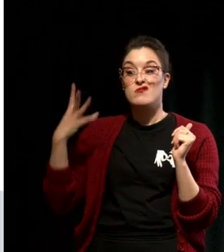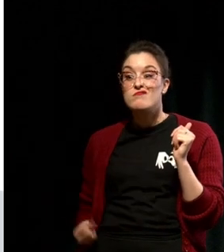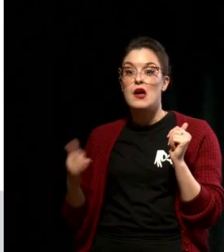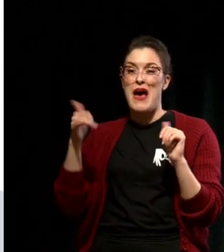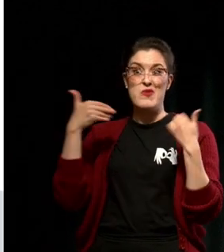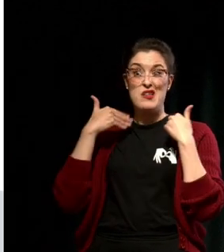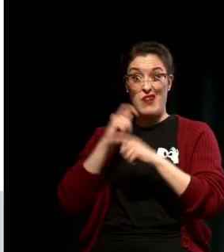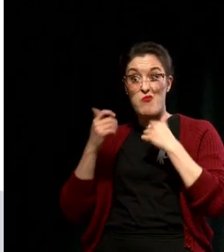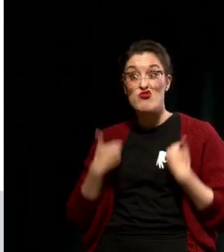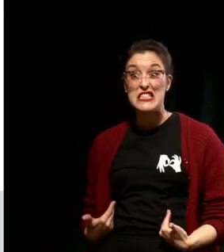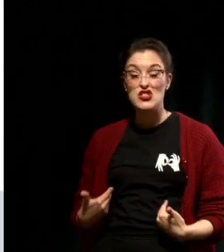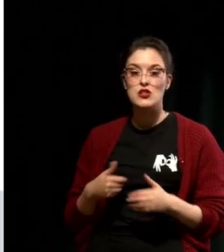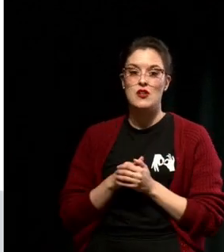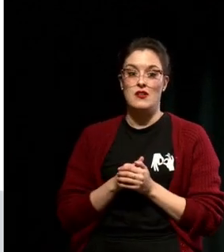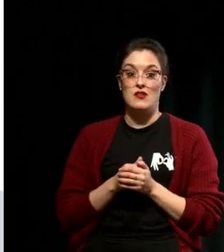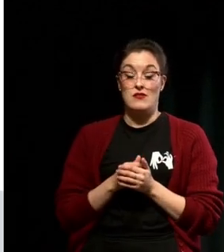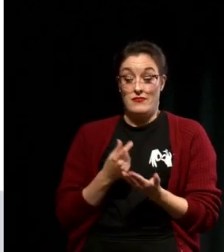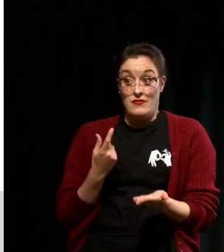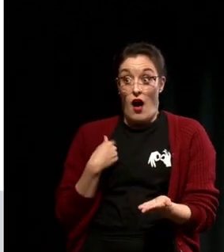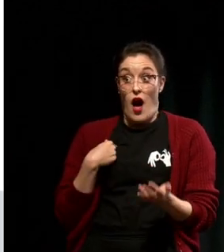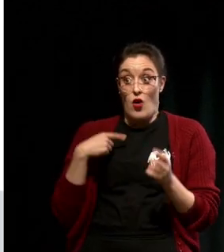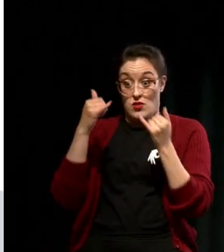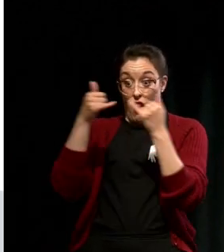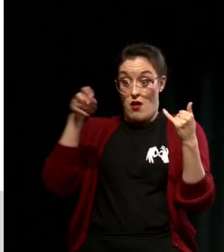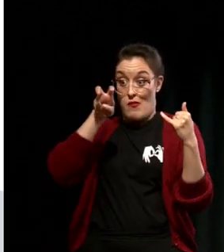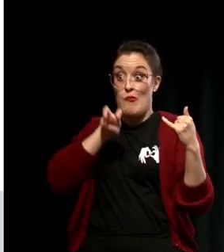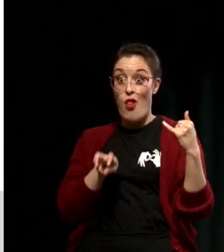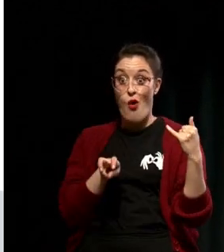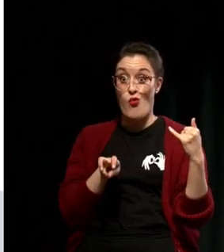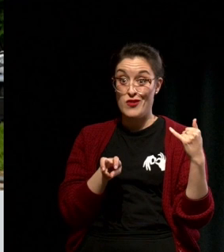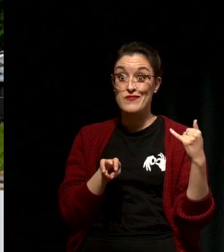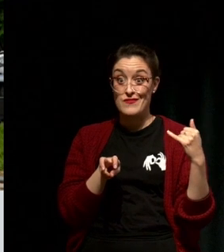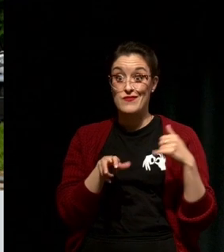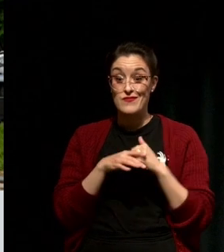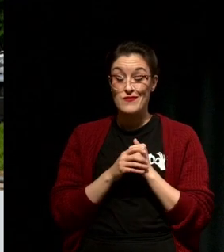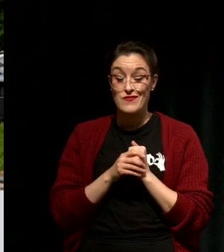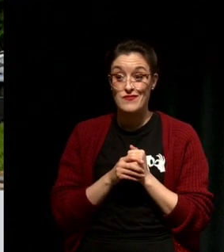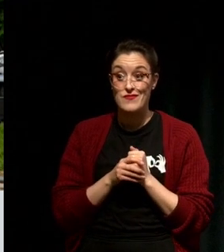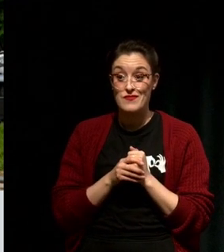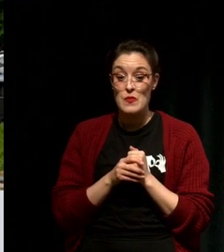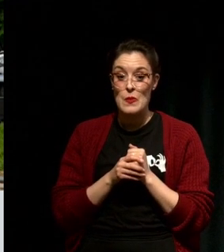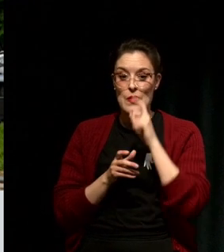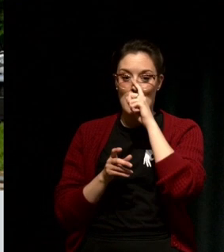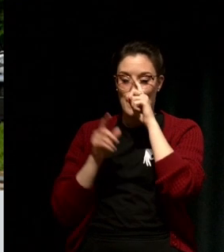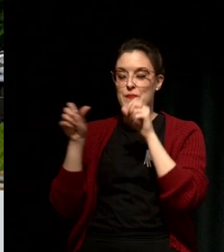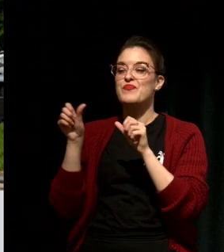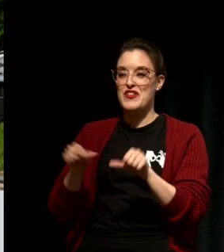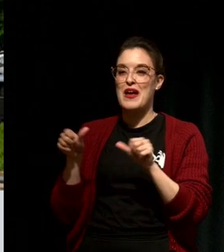even knowing it I was acting below the line. So let's come back to the story where I started.